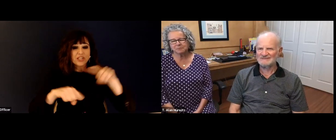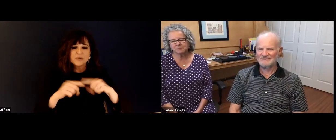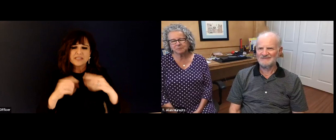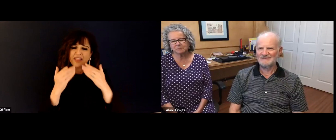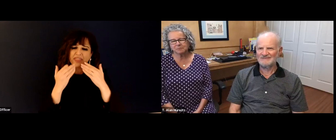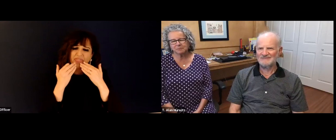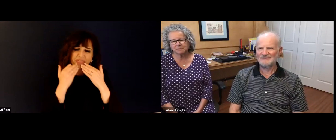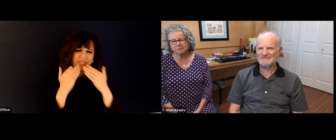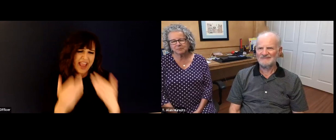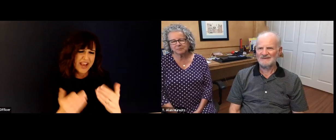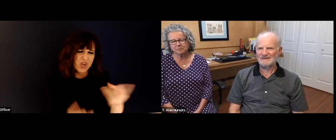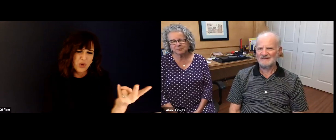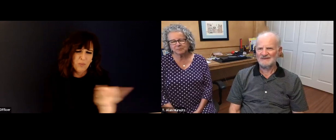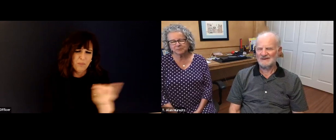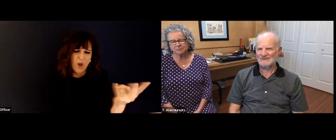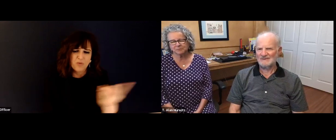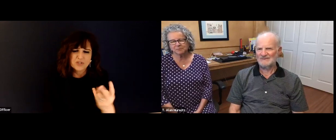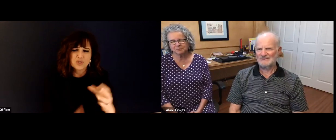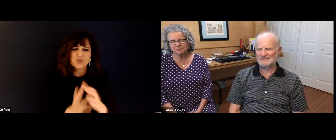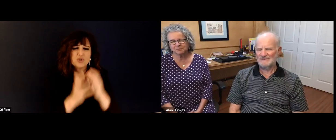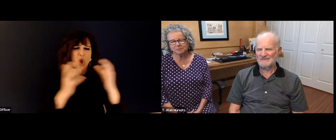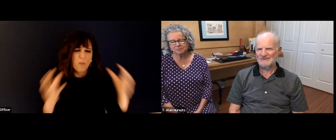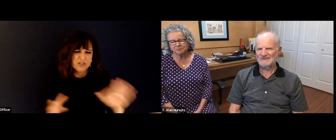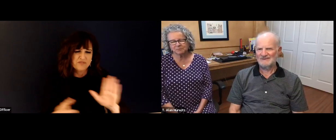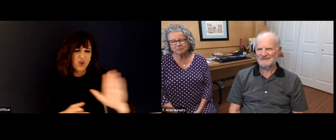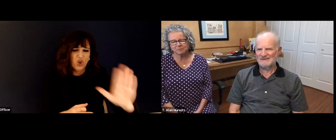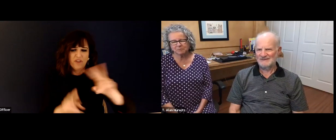Because those tips are really beneficial. So we are out of